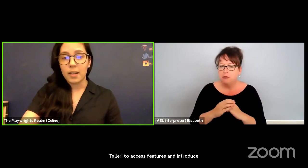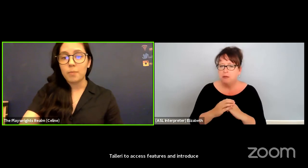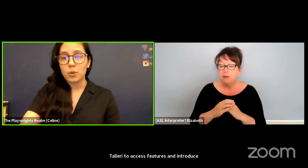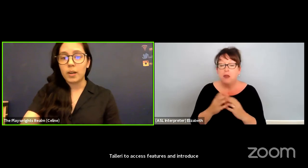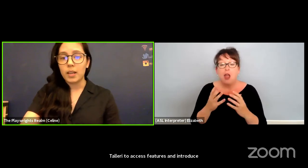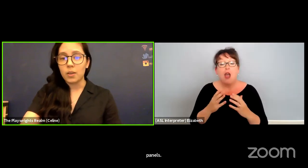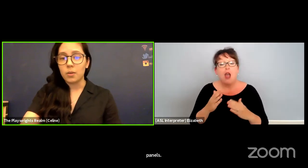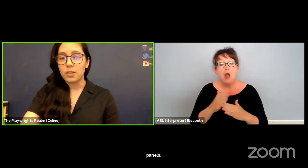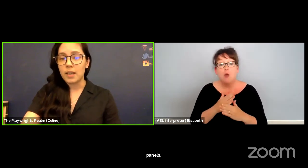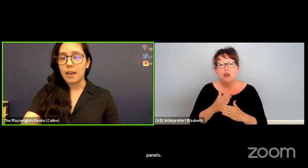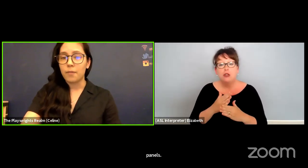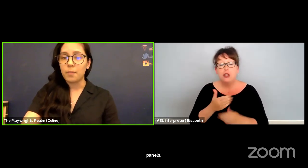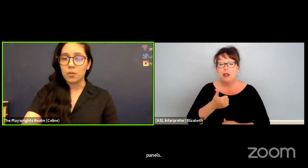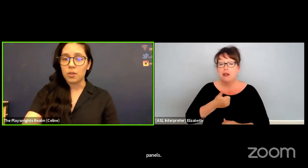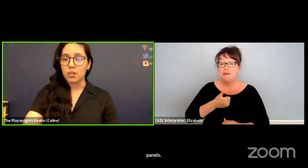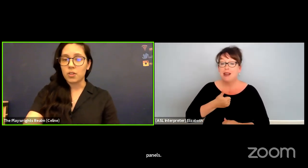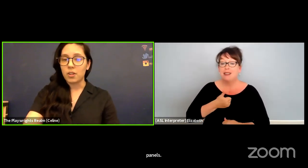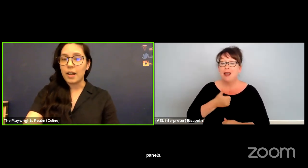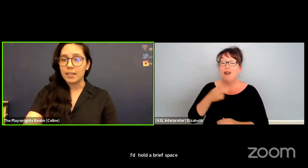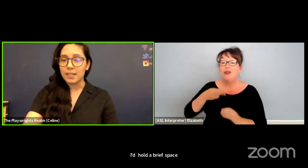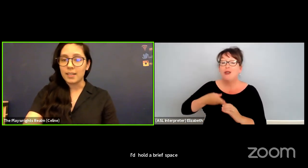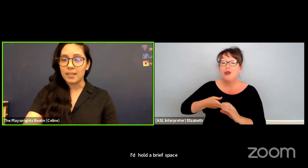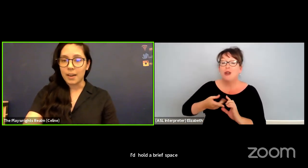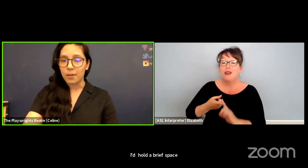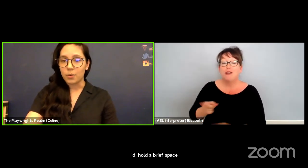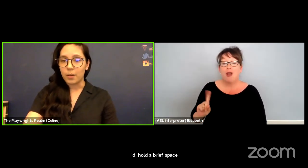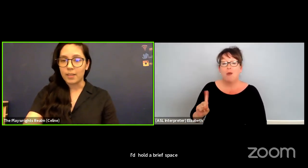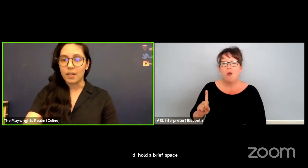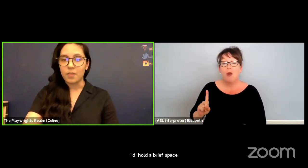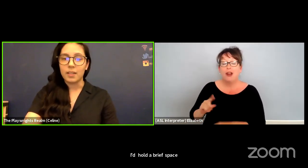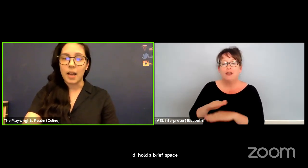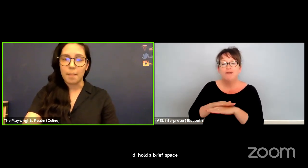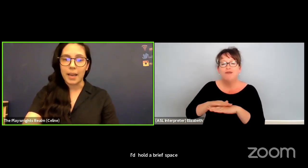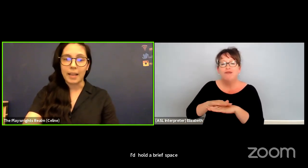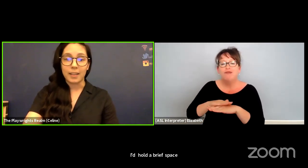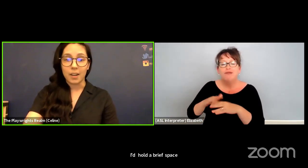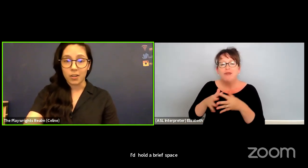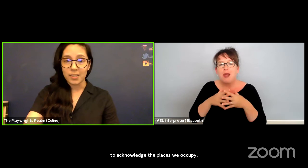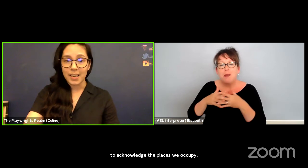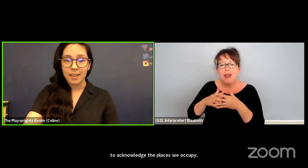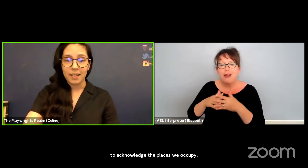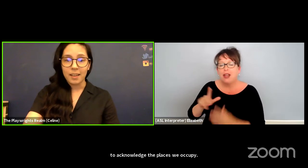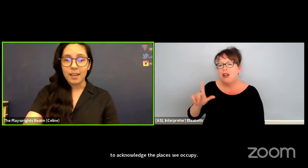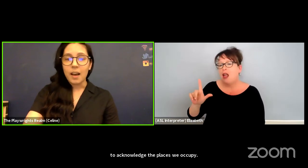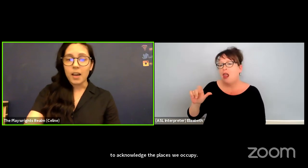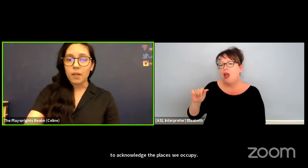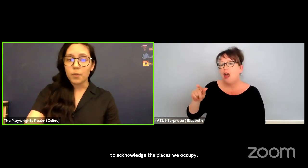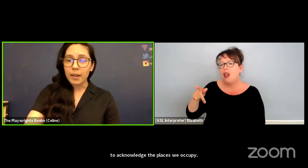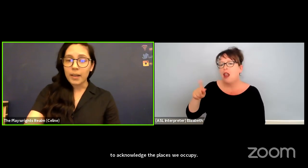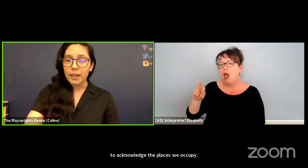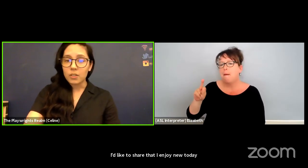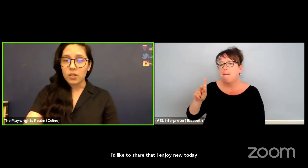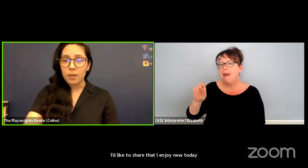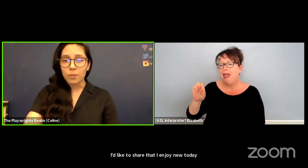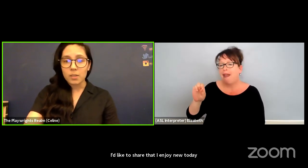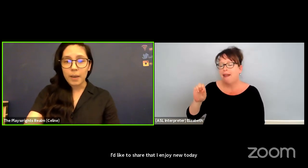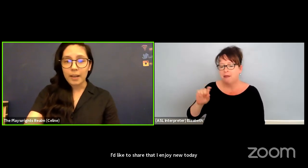that I'm joining you today from the traditional unseeded territories of the Lenape and Canarsie, I offer recognition and respect